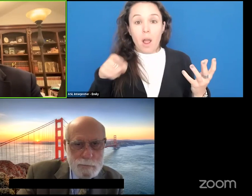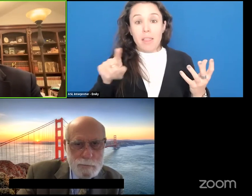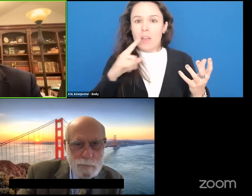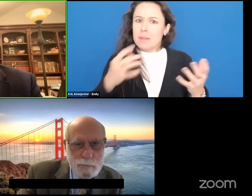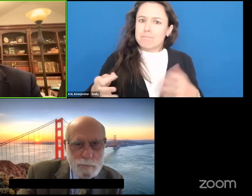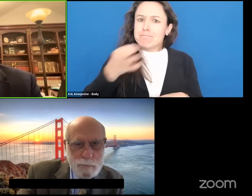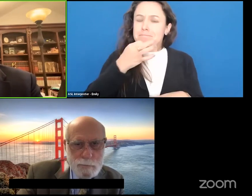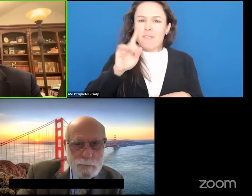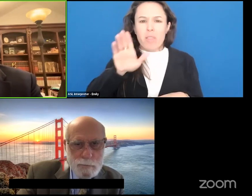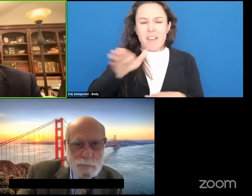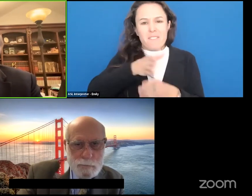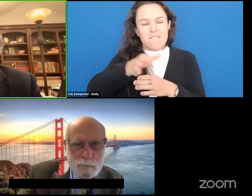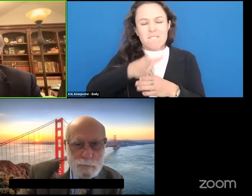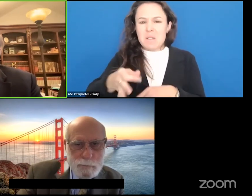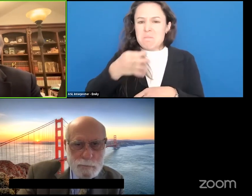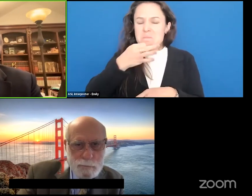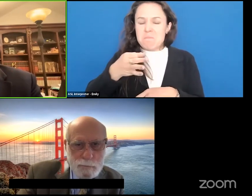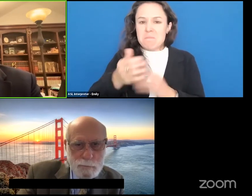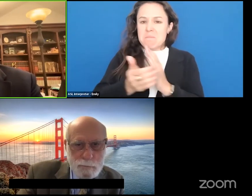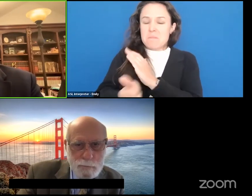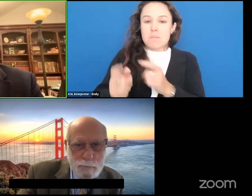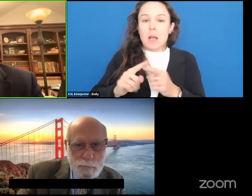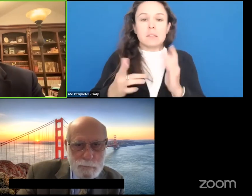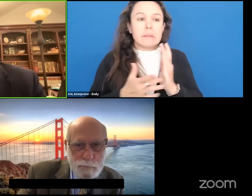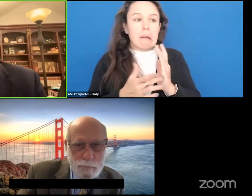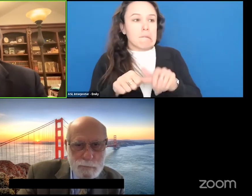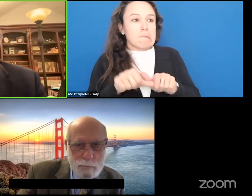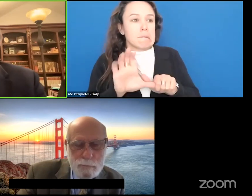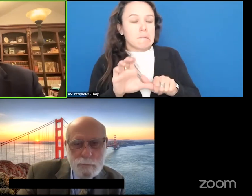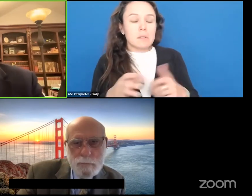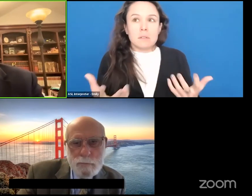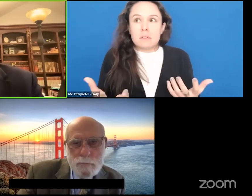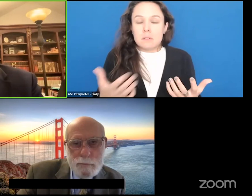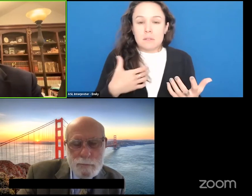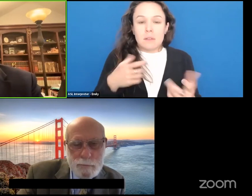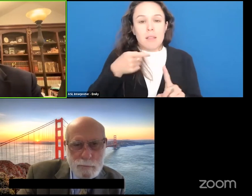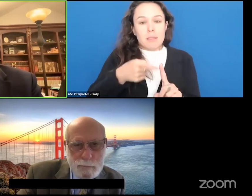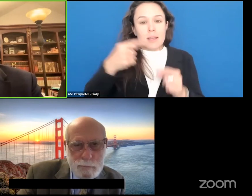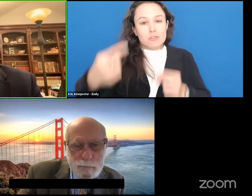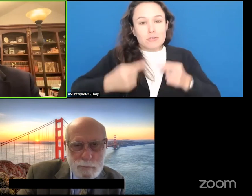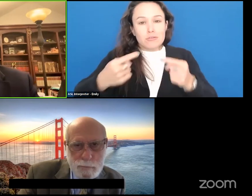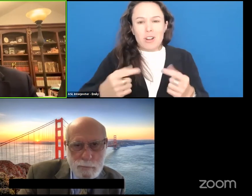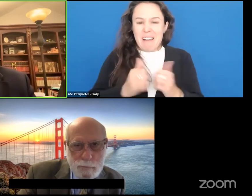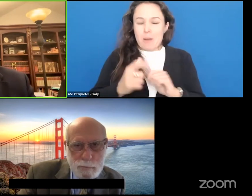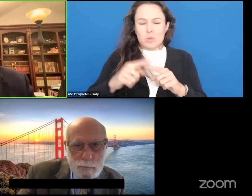but they were not technical and they had great difficulty being able to figure out how to